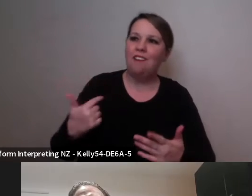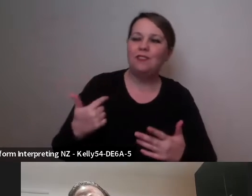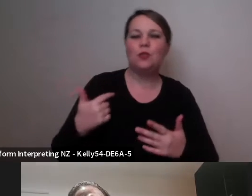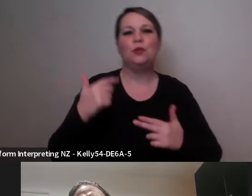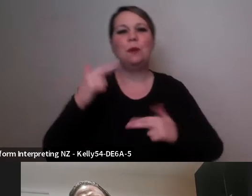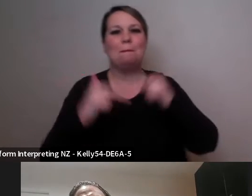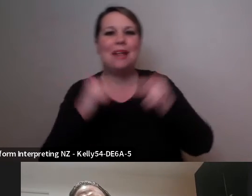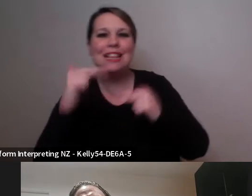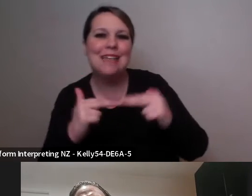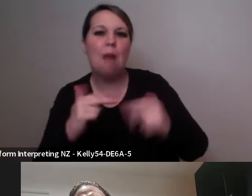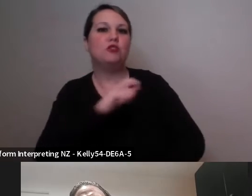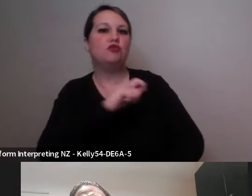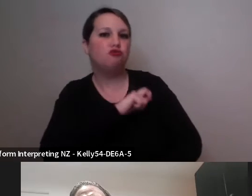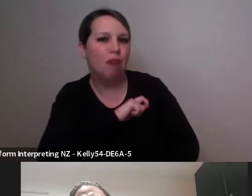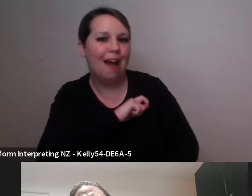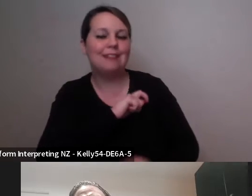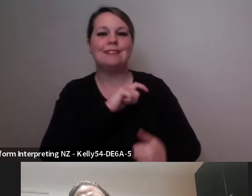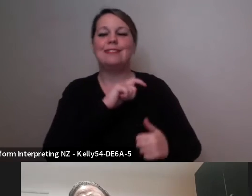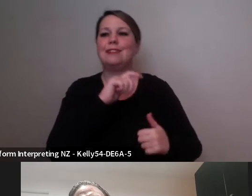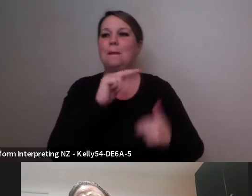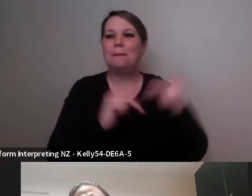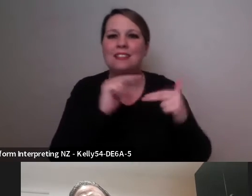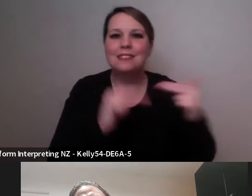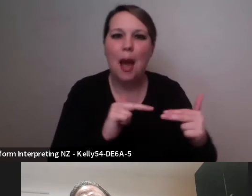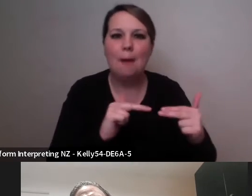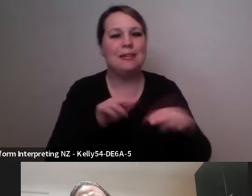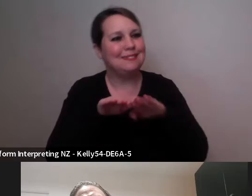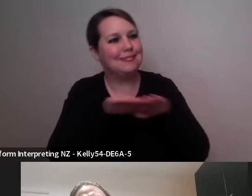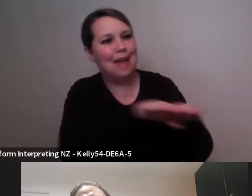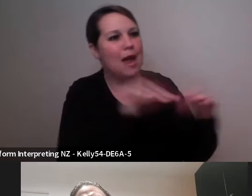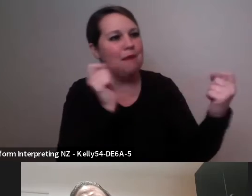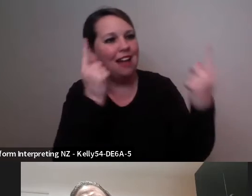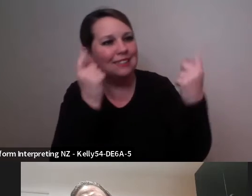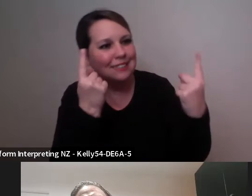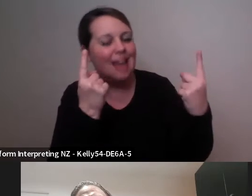a group of artists I'm working with, building a mutual understanding and respect of of working together